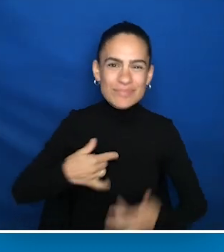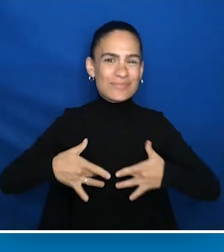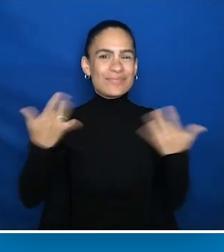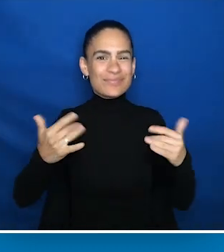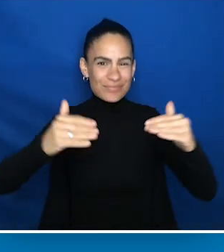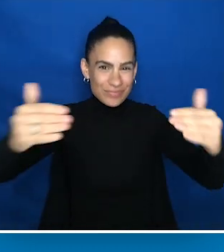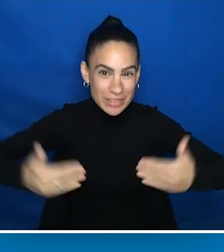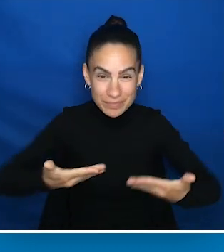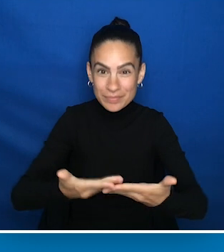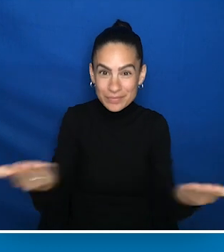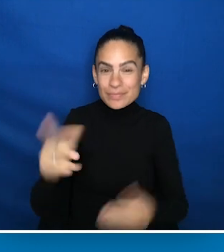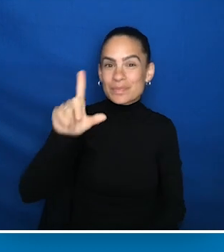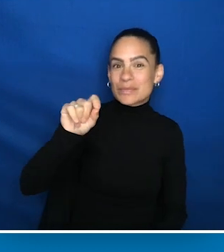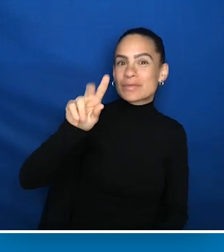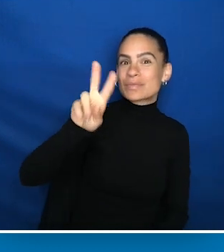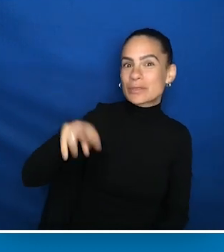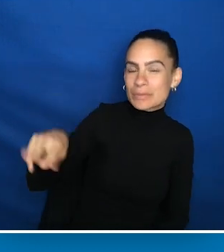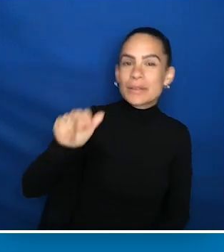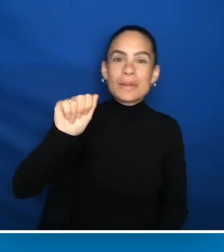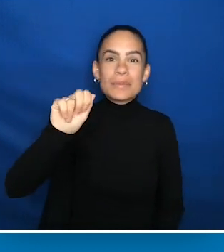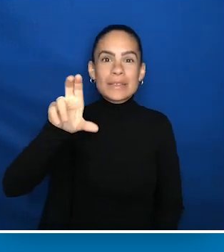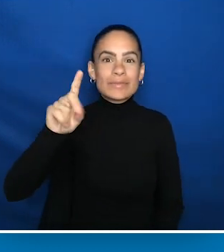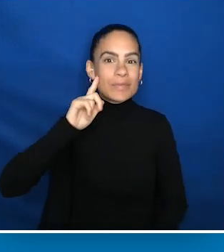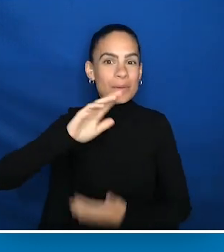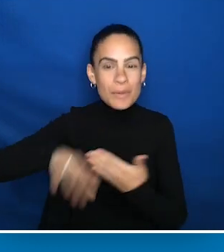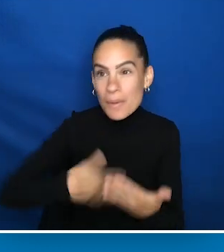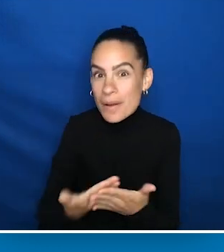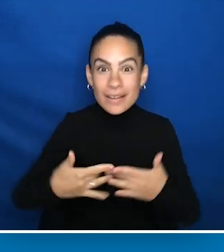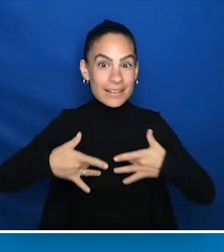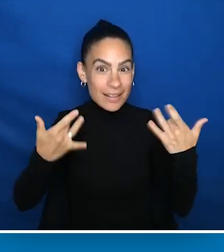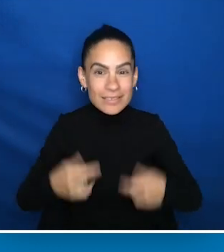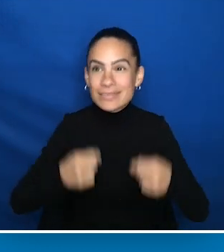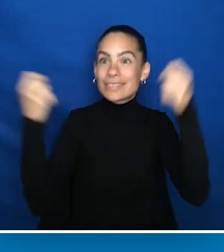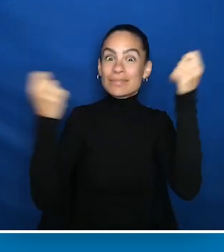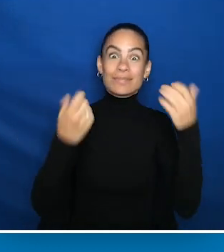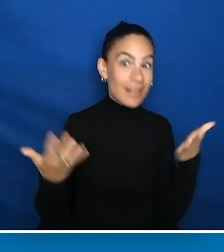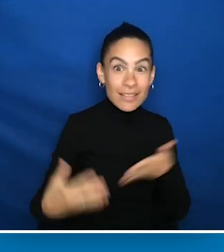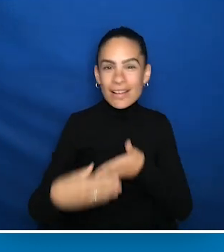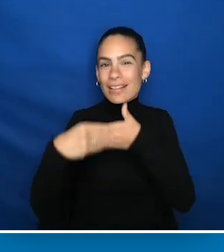2022 AUCD for All Gala, Celebrating Leadership in Inclusive Science.